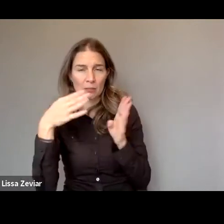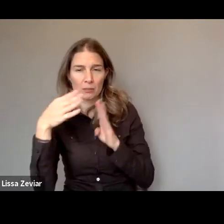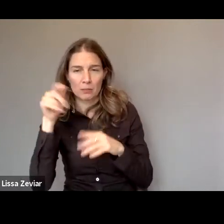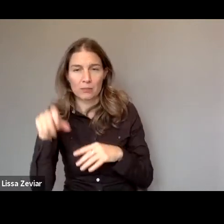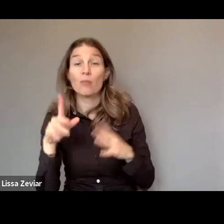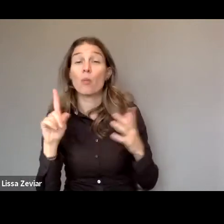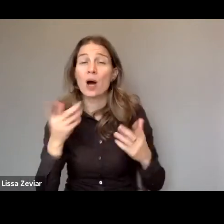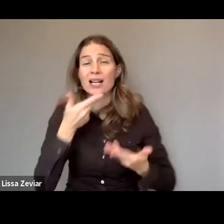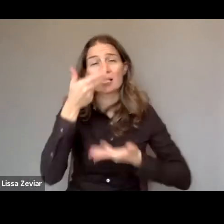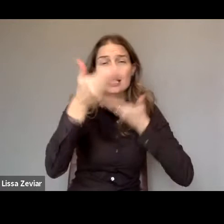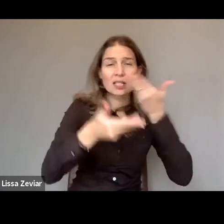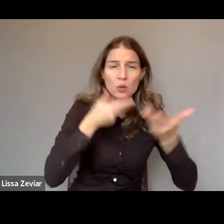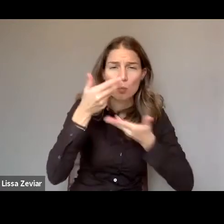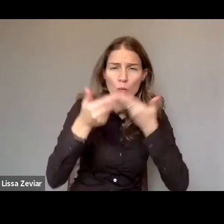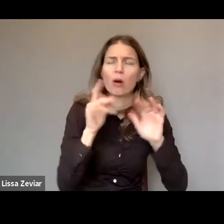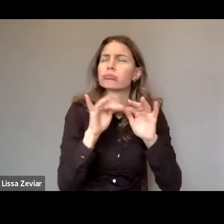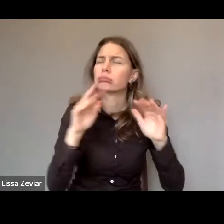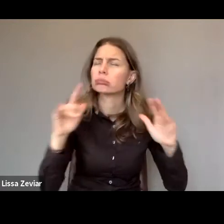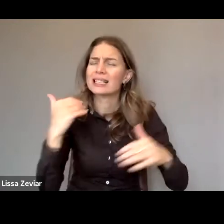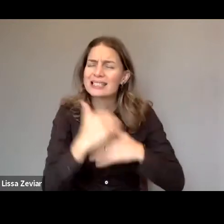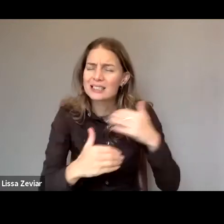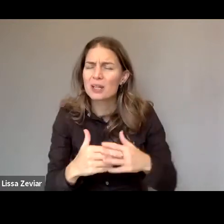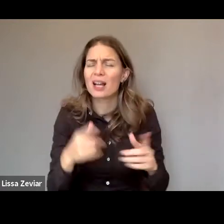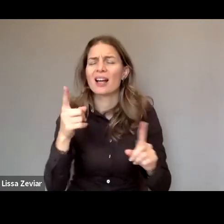of women with various disabilities victims of violence.